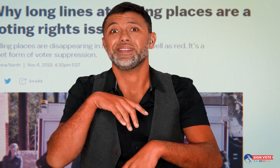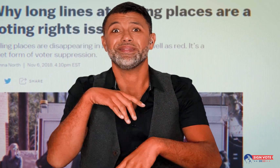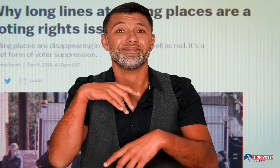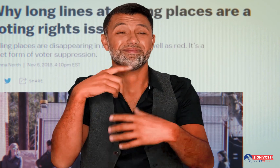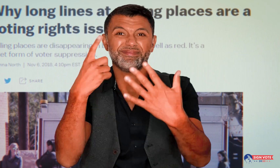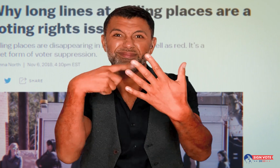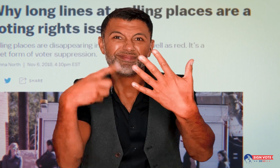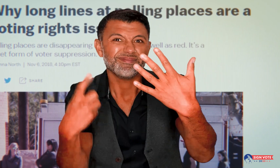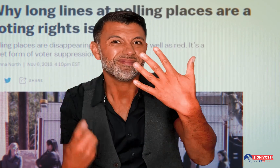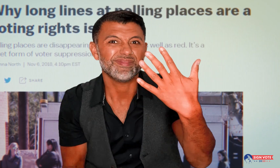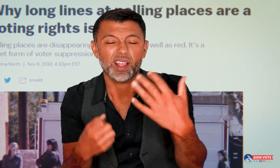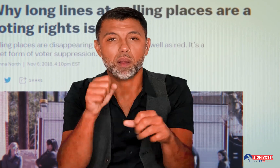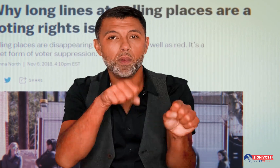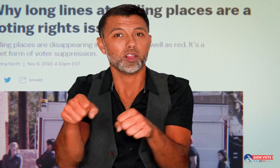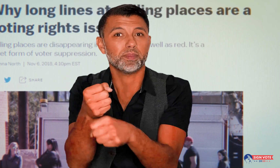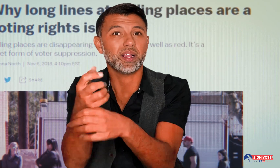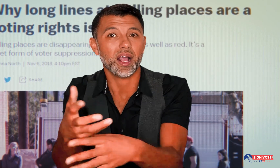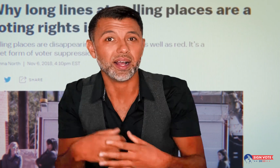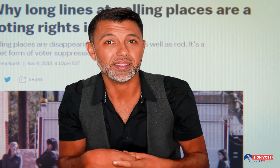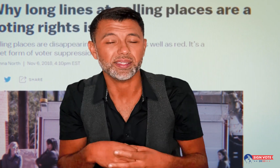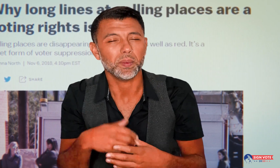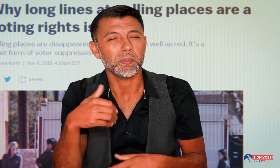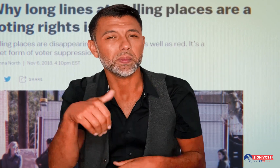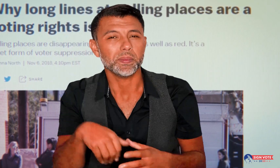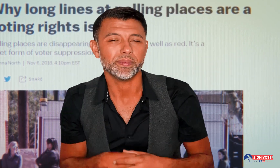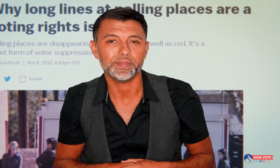and other adverse outcomes.